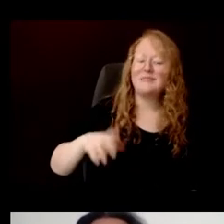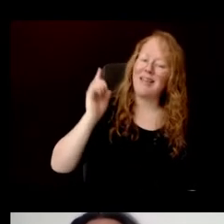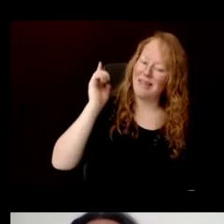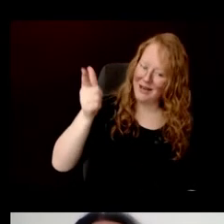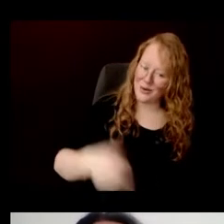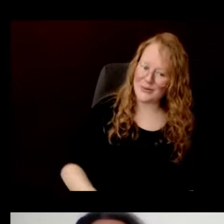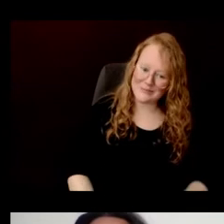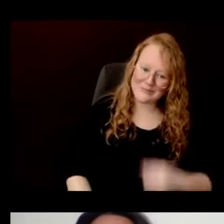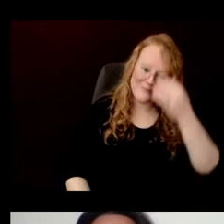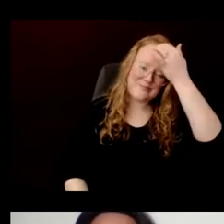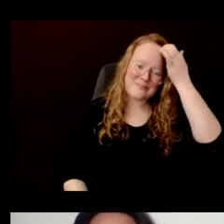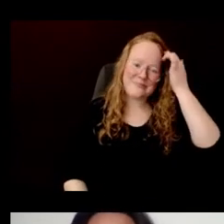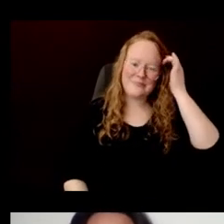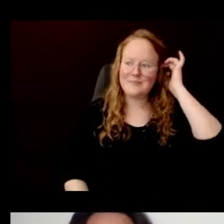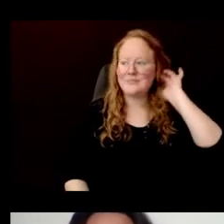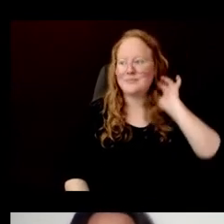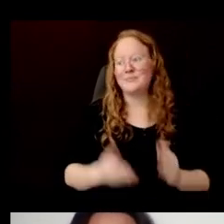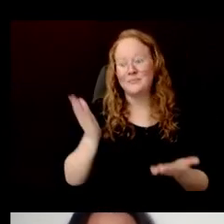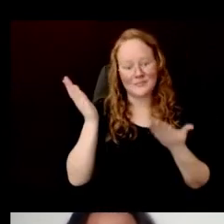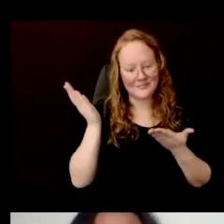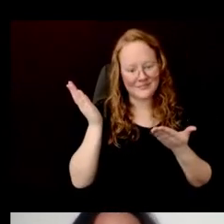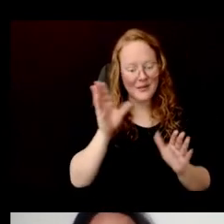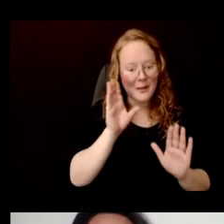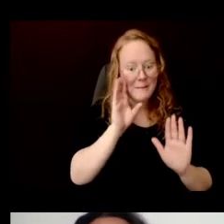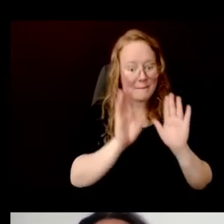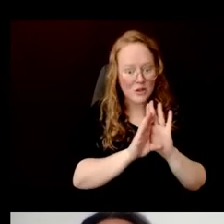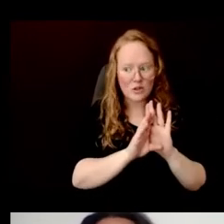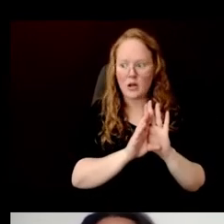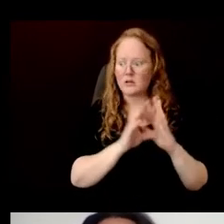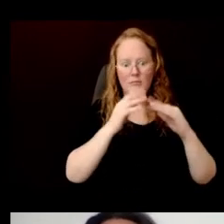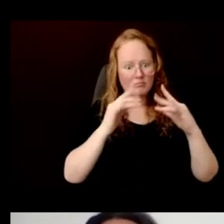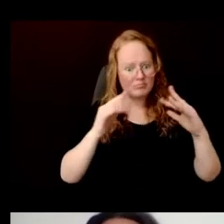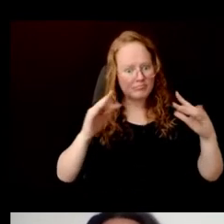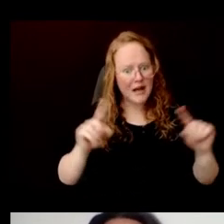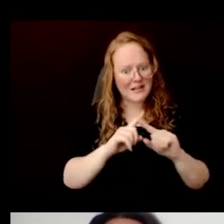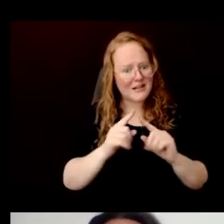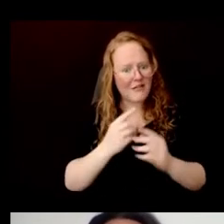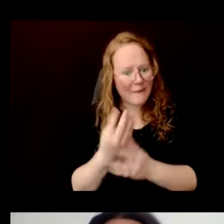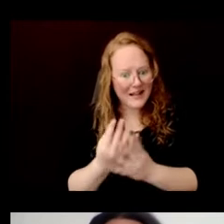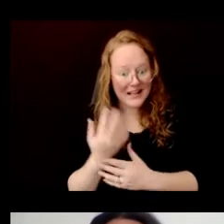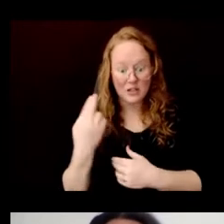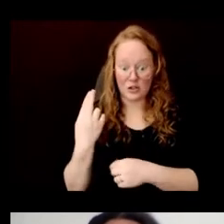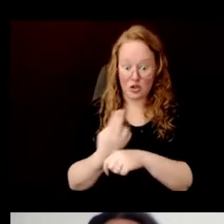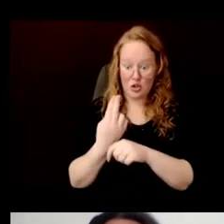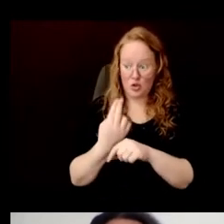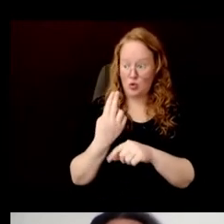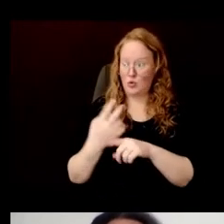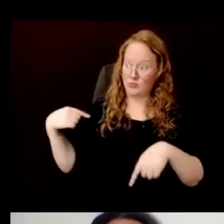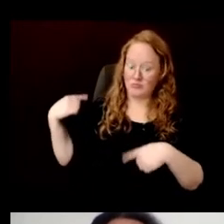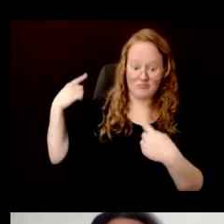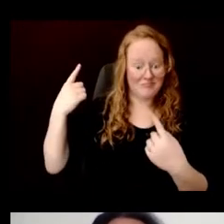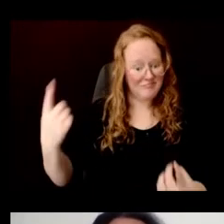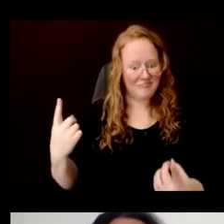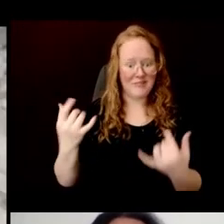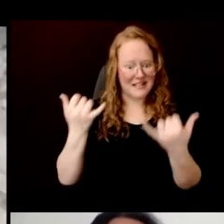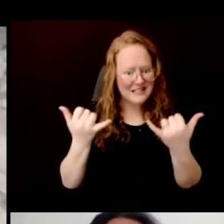So here is an array of many different kinds of plants that have been used and are currently used in traditional hand paper making.